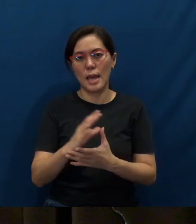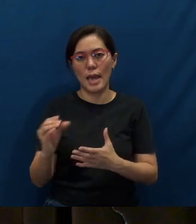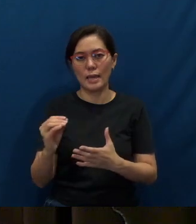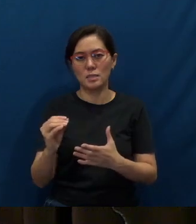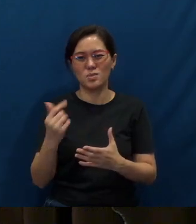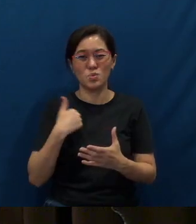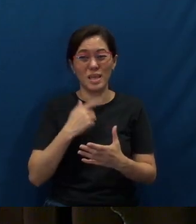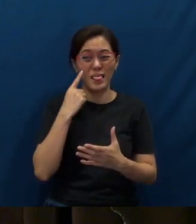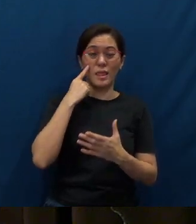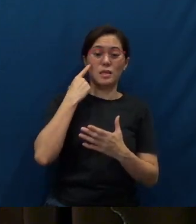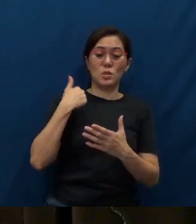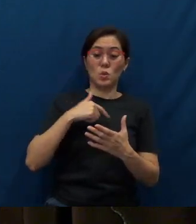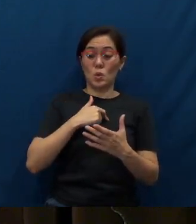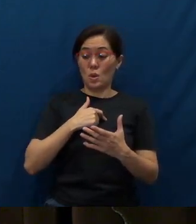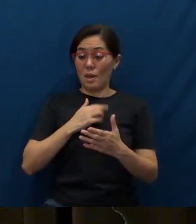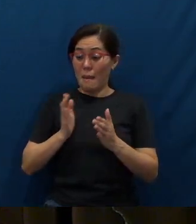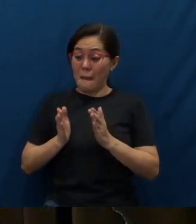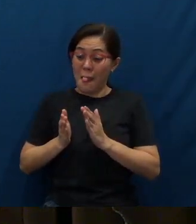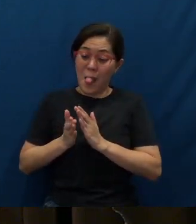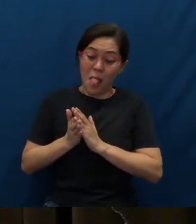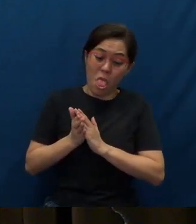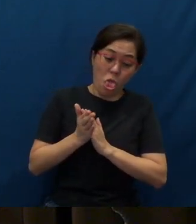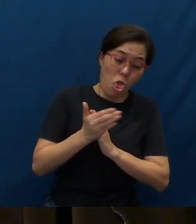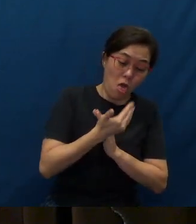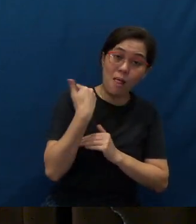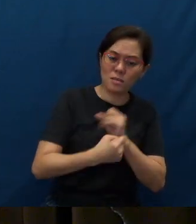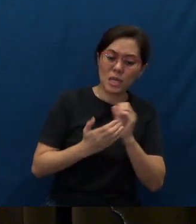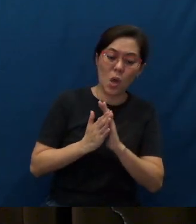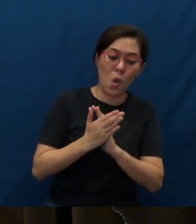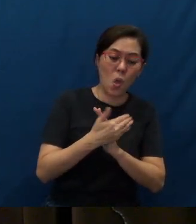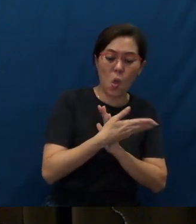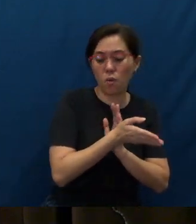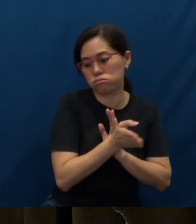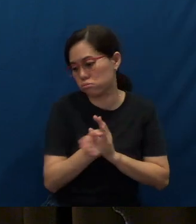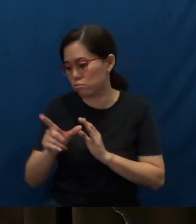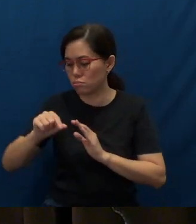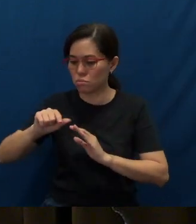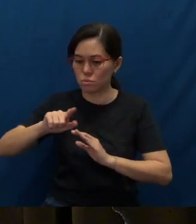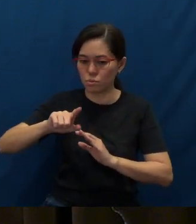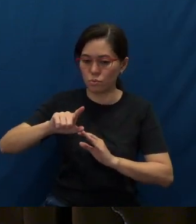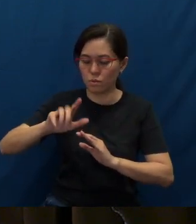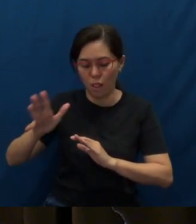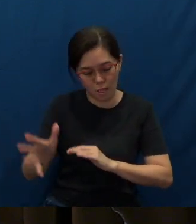that we have turned the corner last year, 2021 has come and gone,